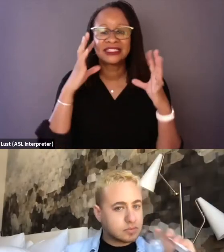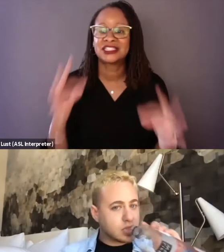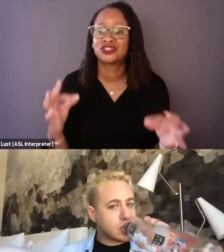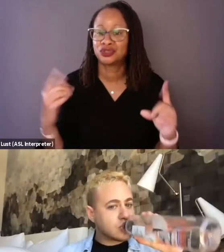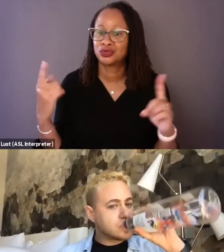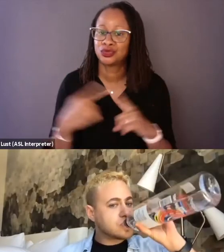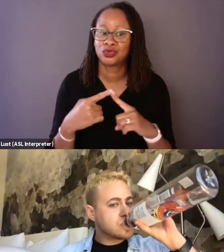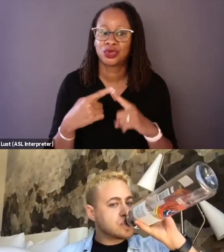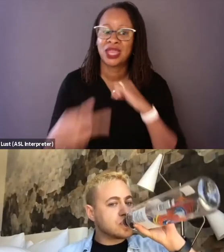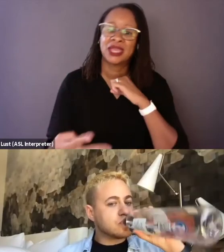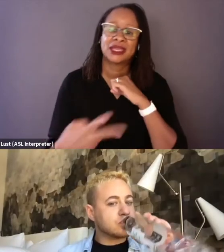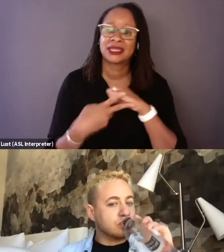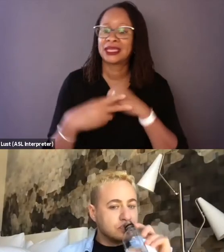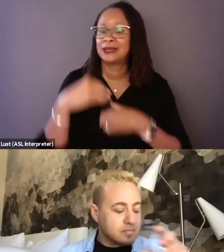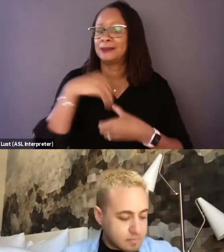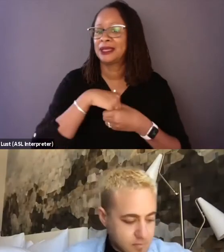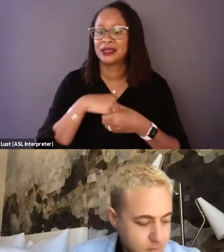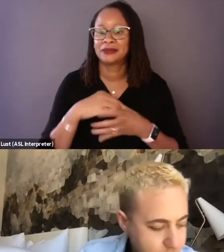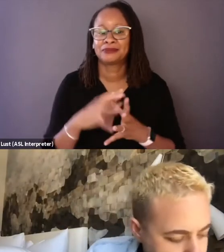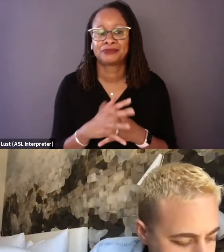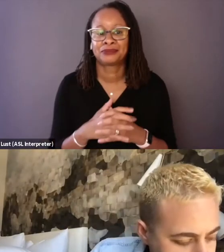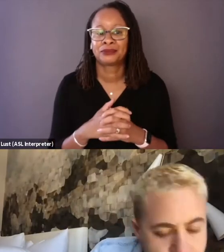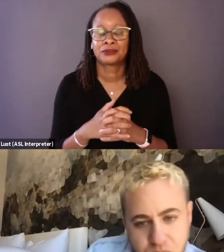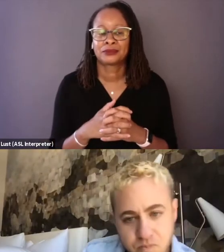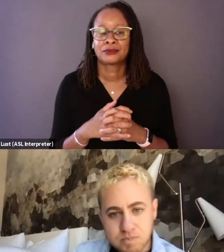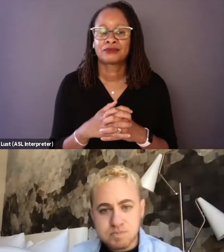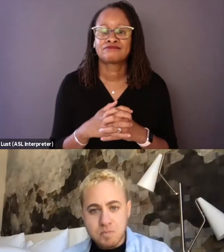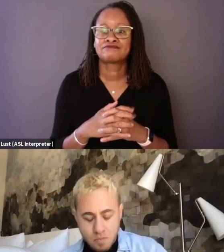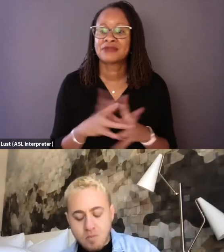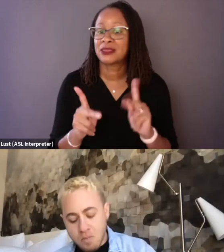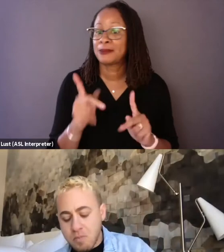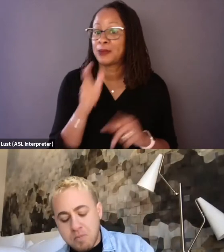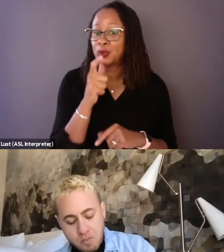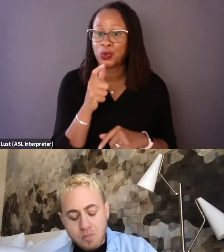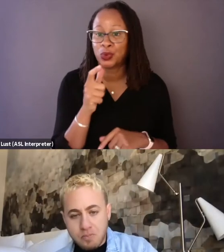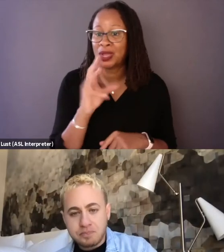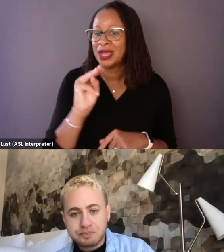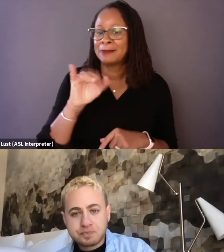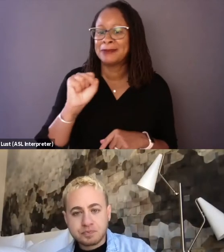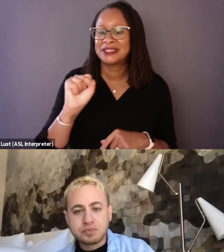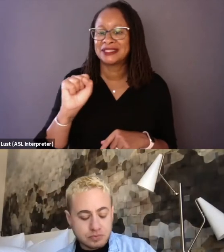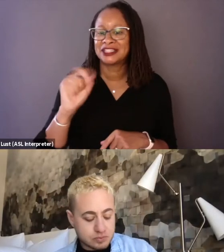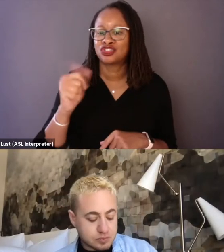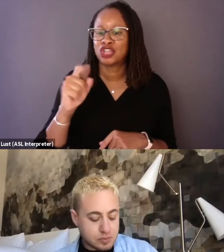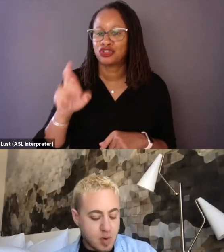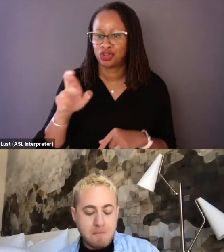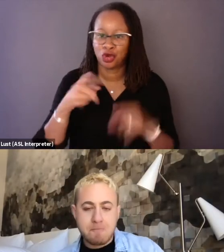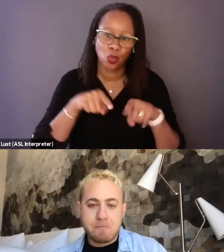keep in the folks who are misgendering the athletes while they're competing.